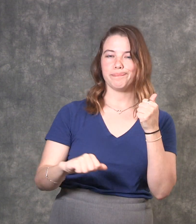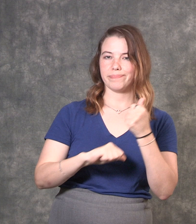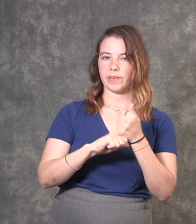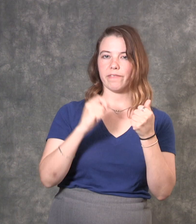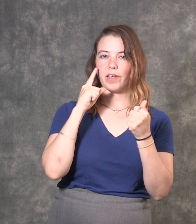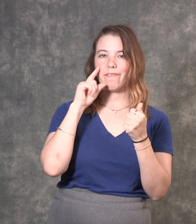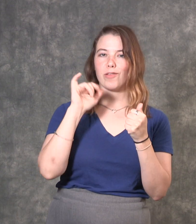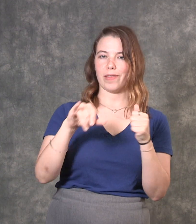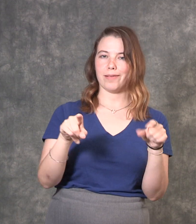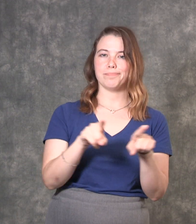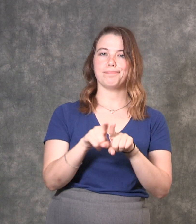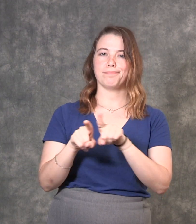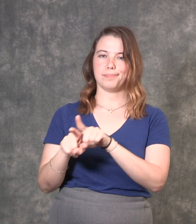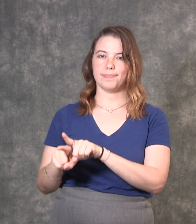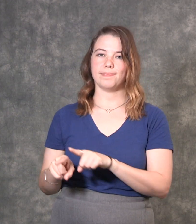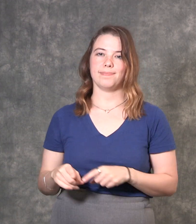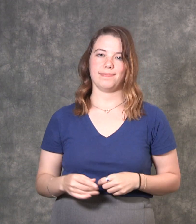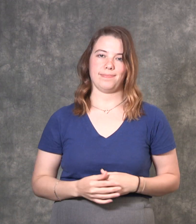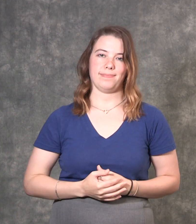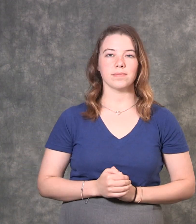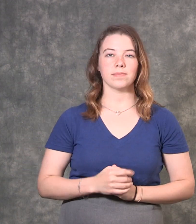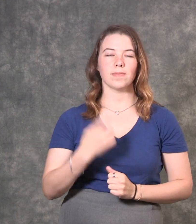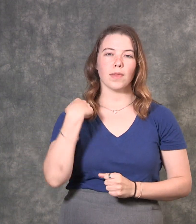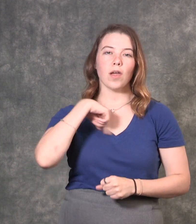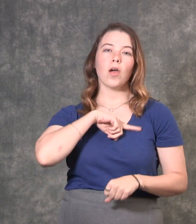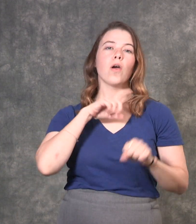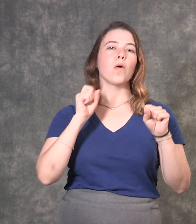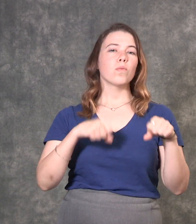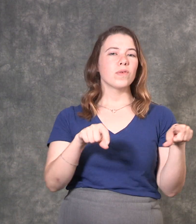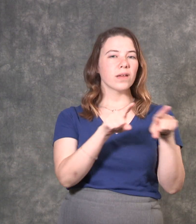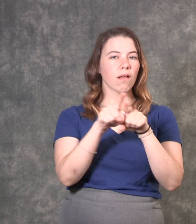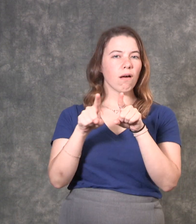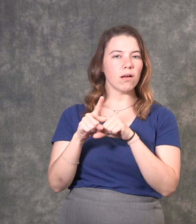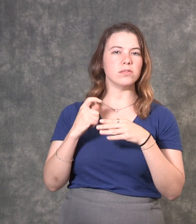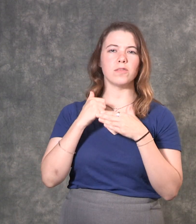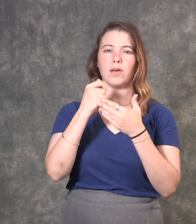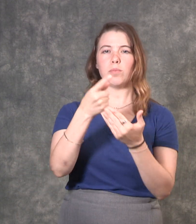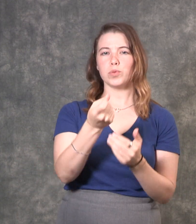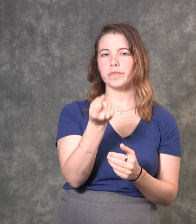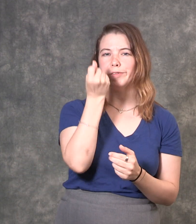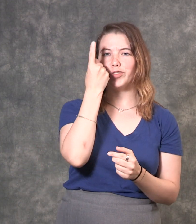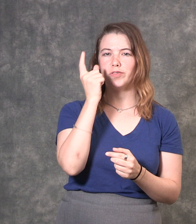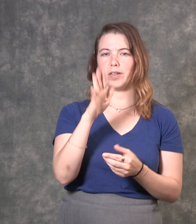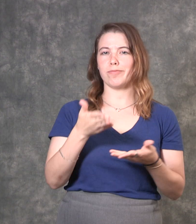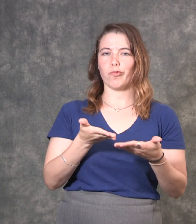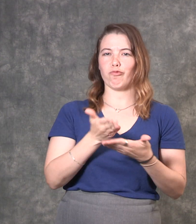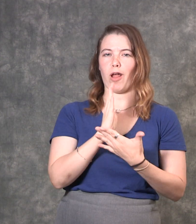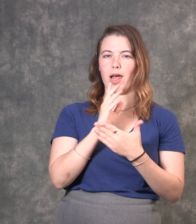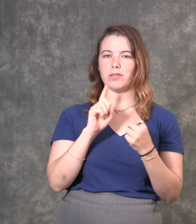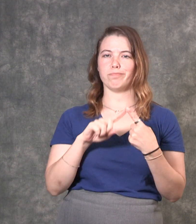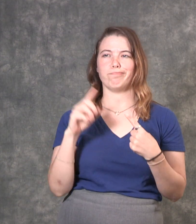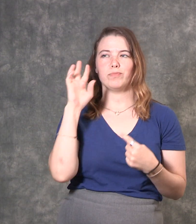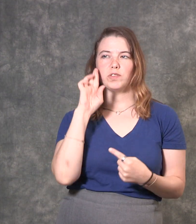we can advocate for these as well. We can also help you understand your right to